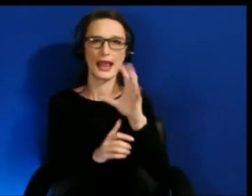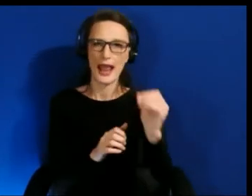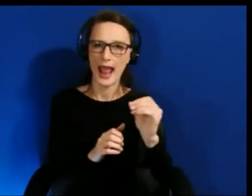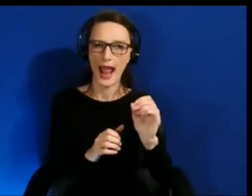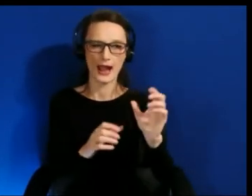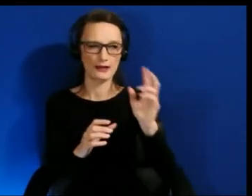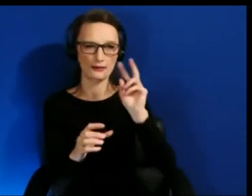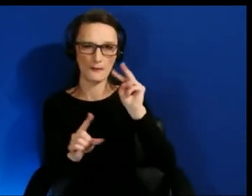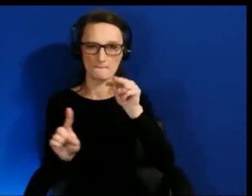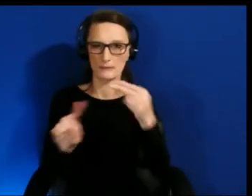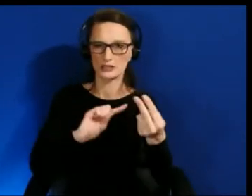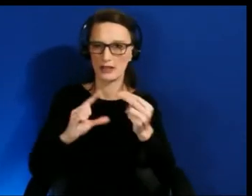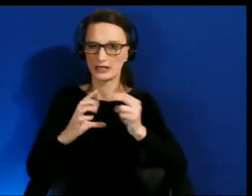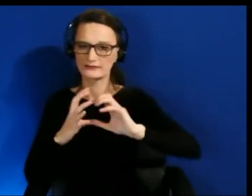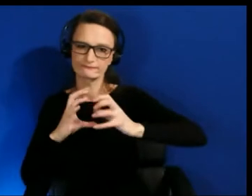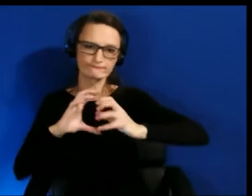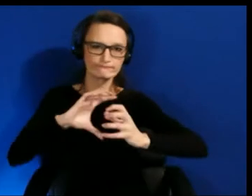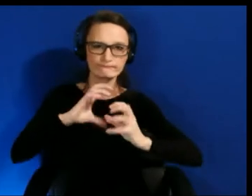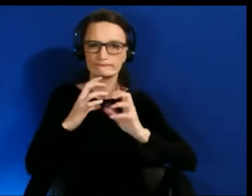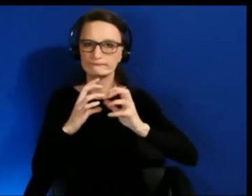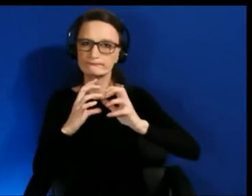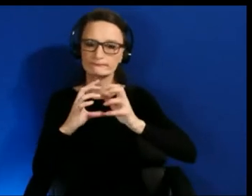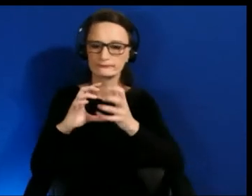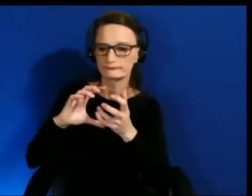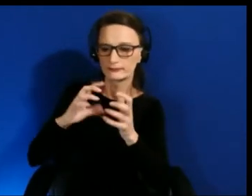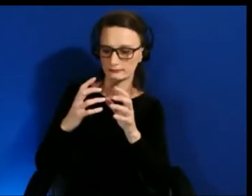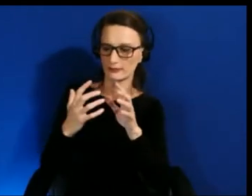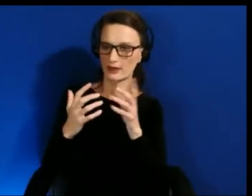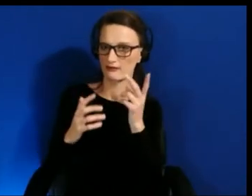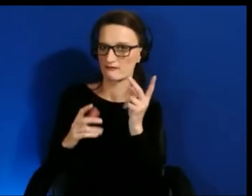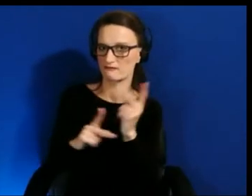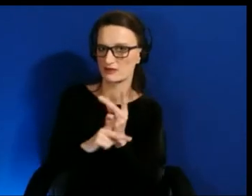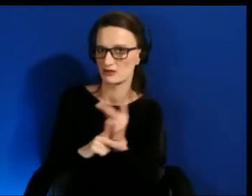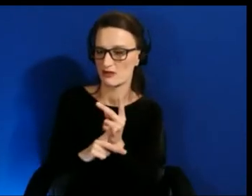Thinking of as you said before the diversity of human experience.